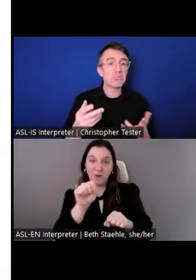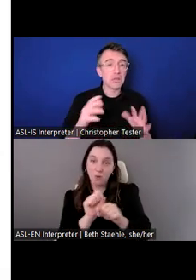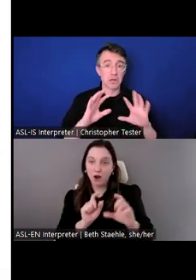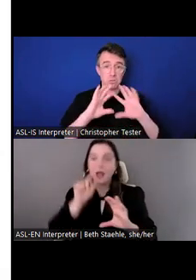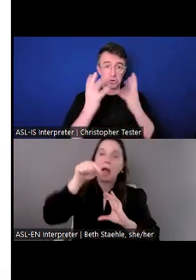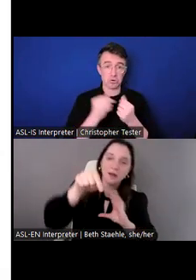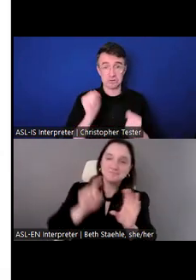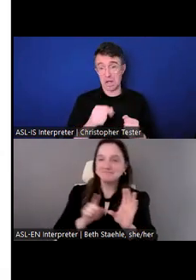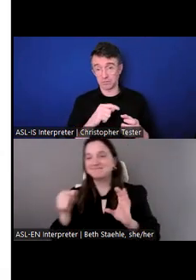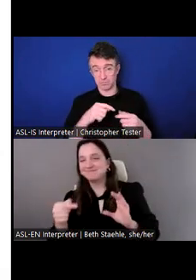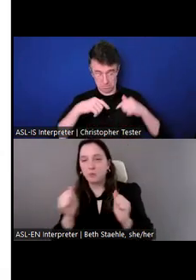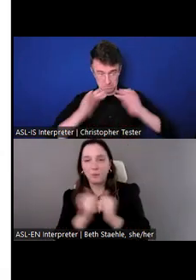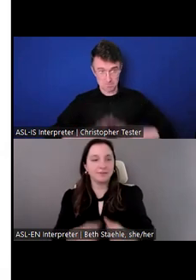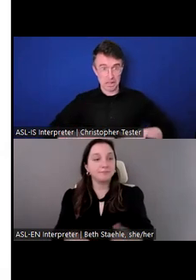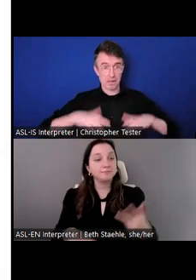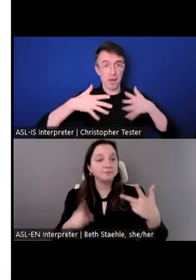We also have Employee Affinity Groups.